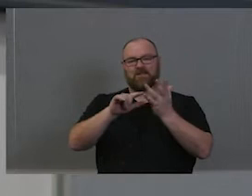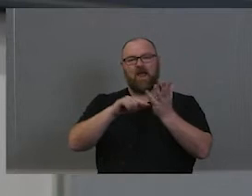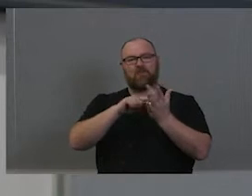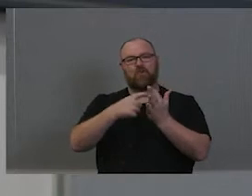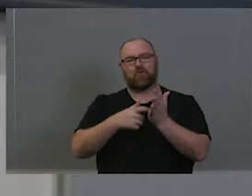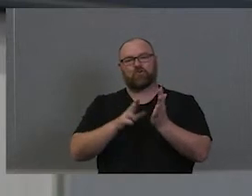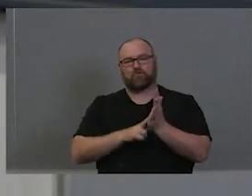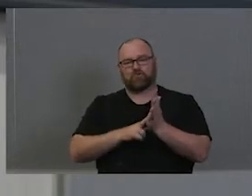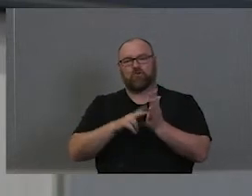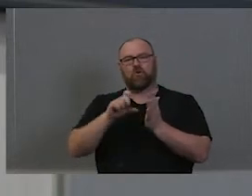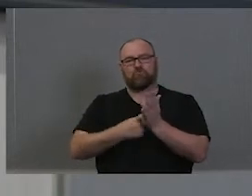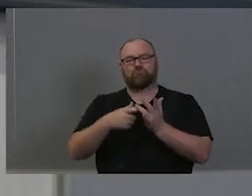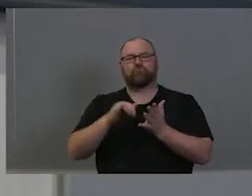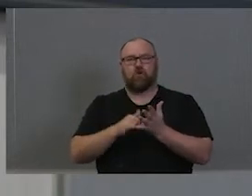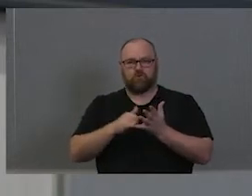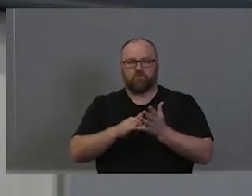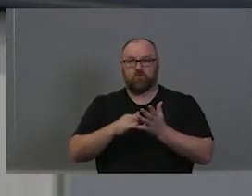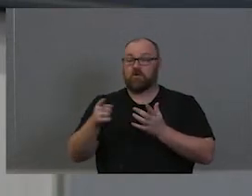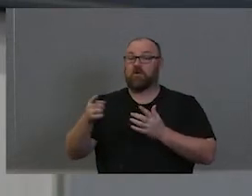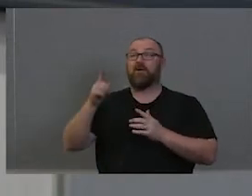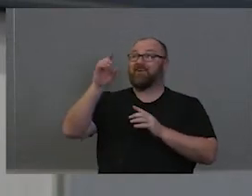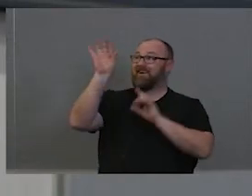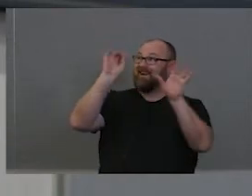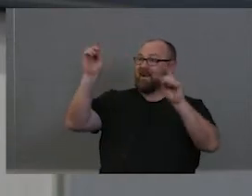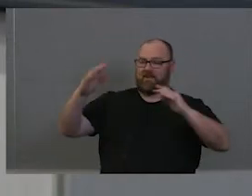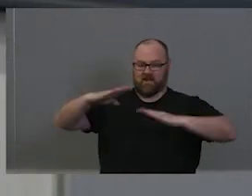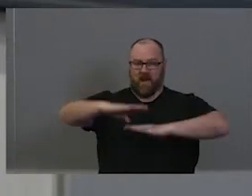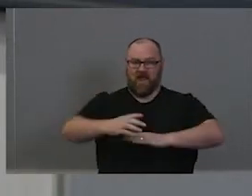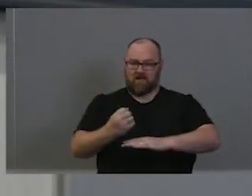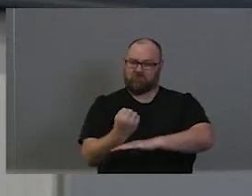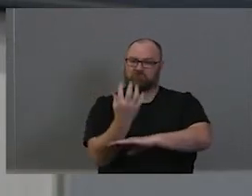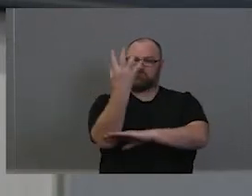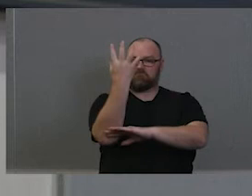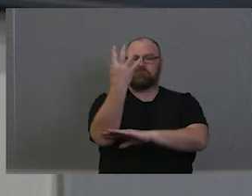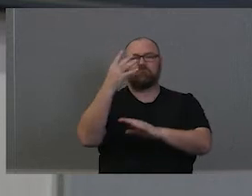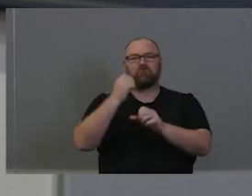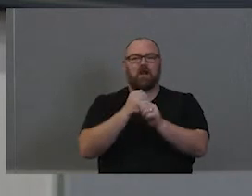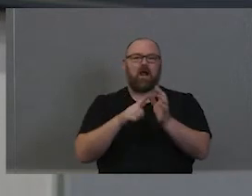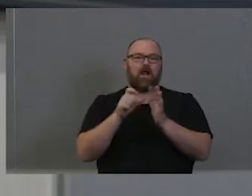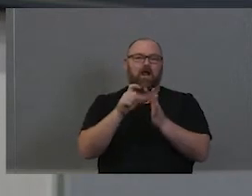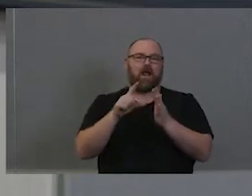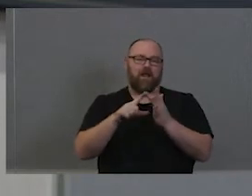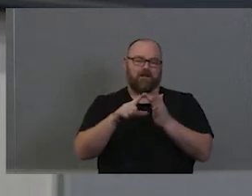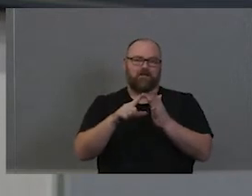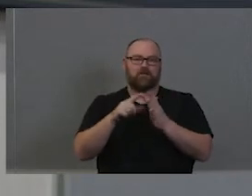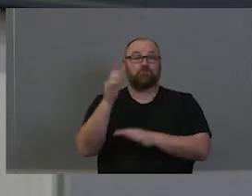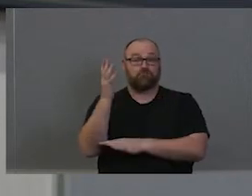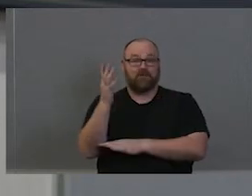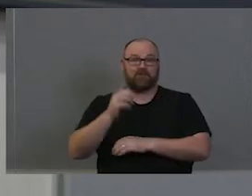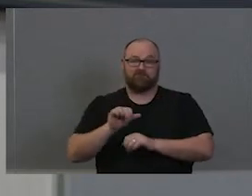learning on the land is none other than the Gadi tree, the tree of the people, the Gadigal people of this land and I